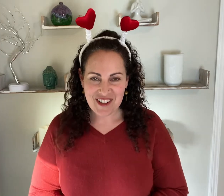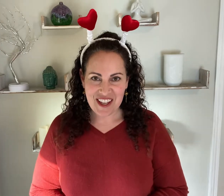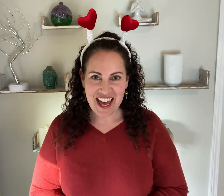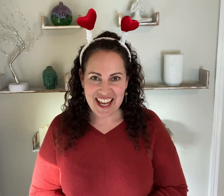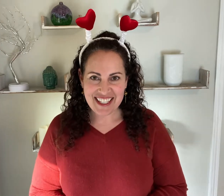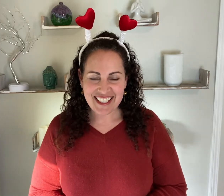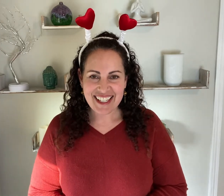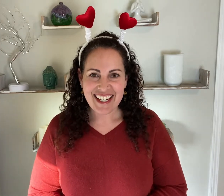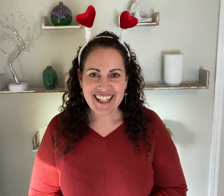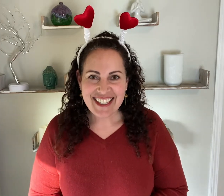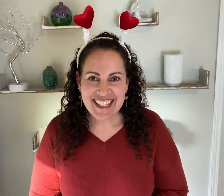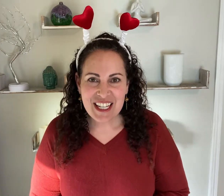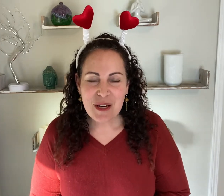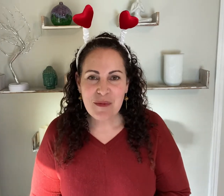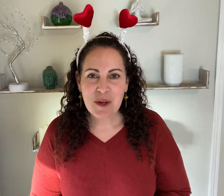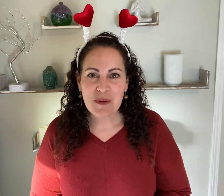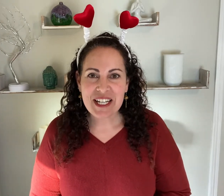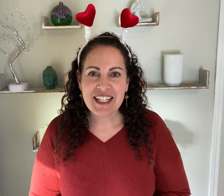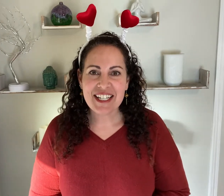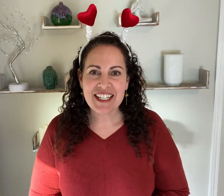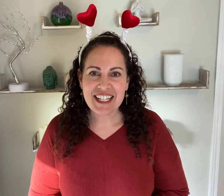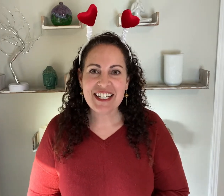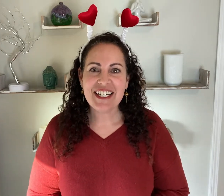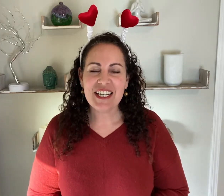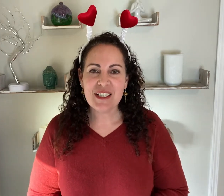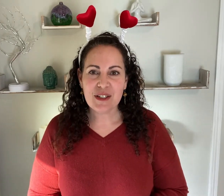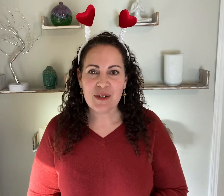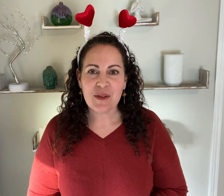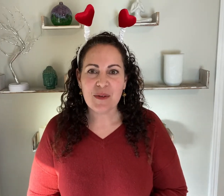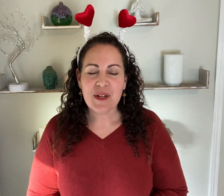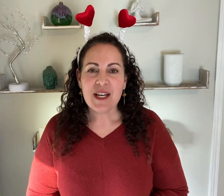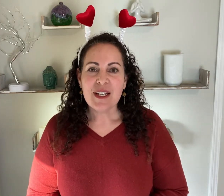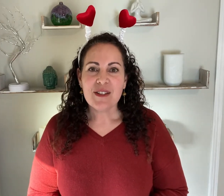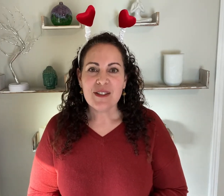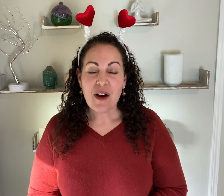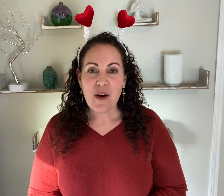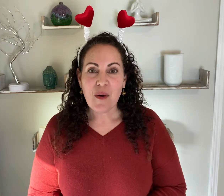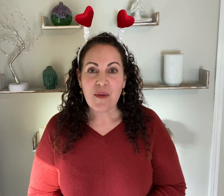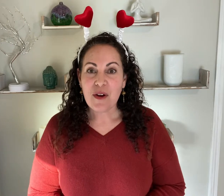Try that skinnamarinky dinky doo.